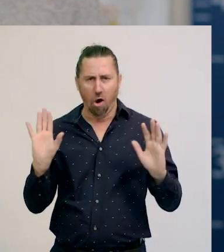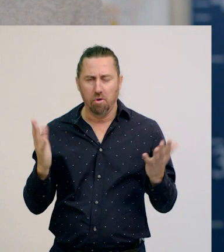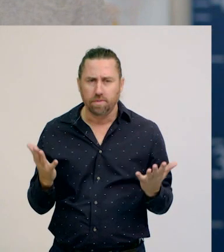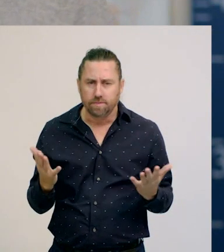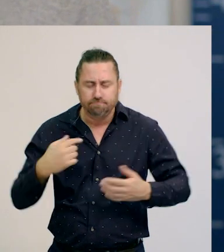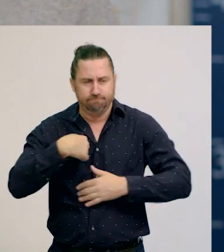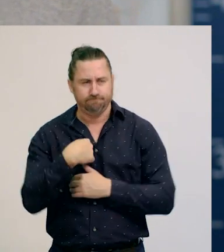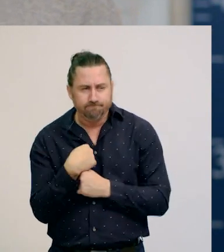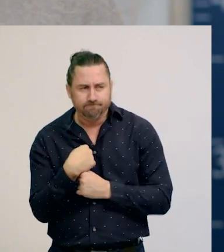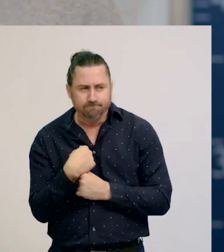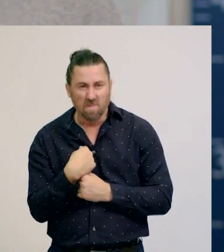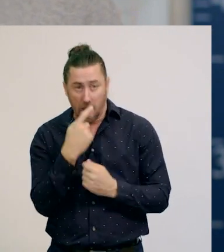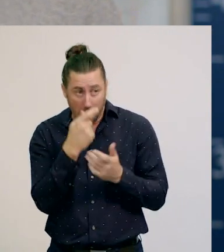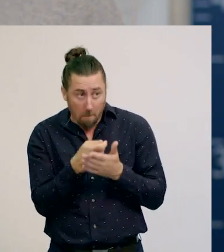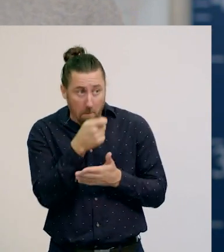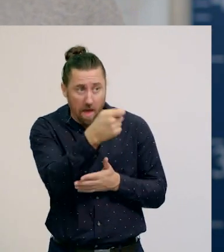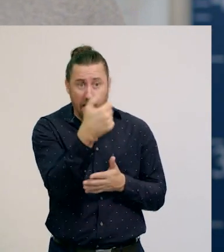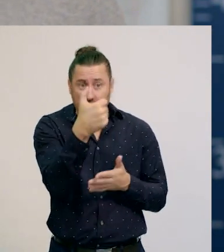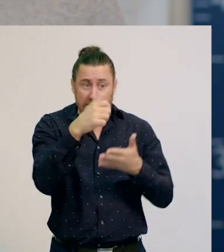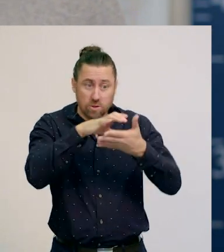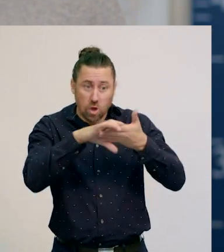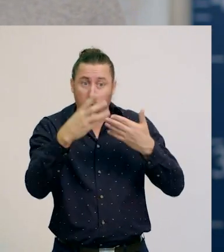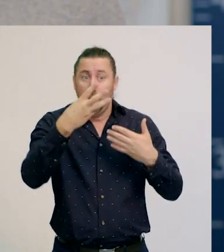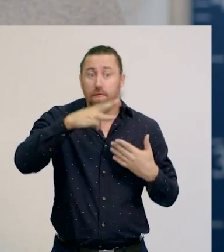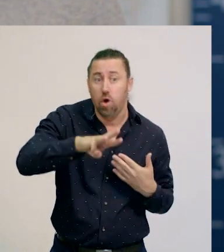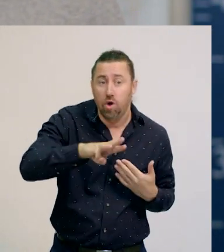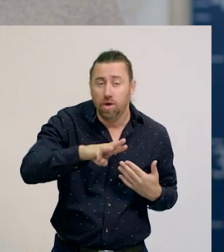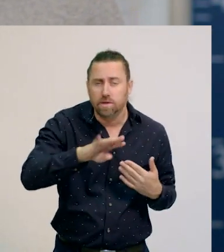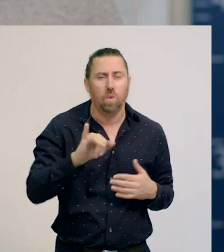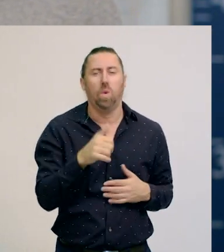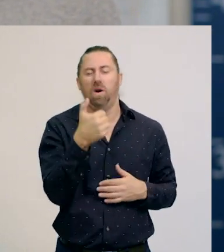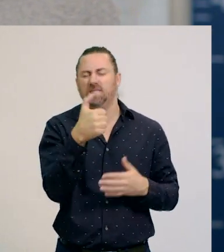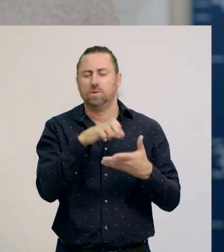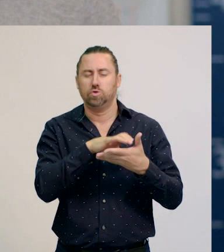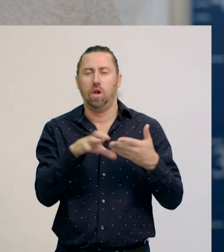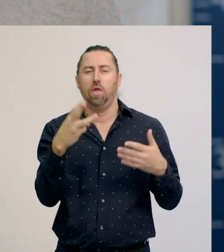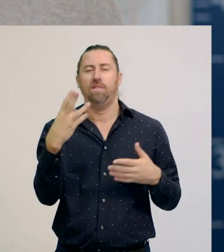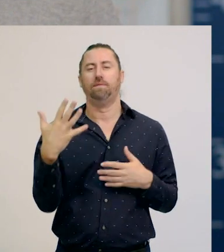So I can either pay $6.30, or $6.35.